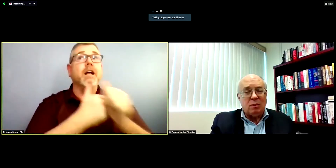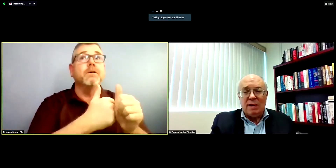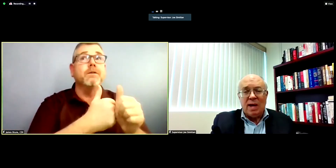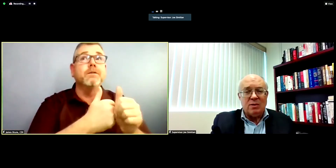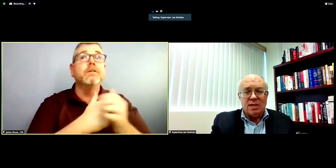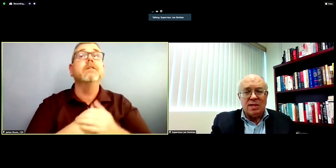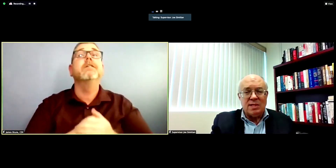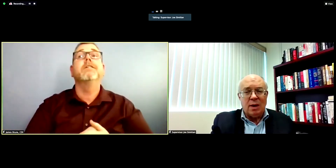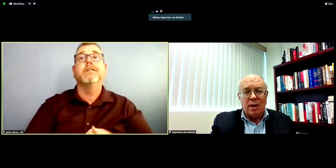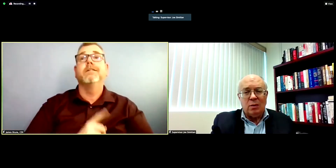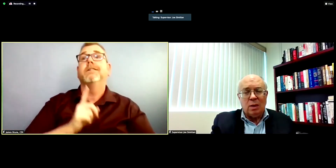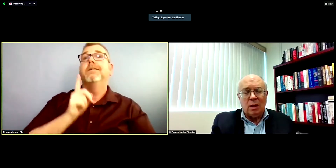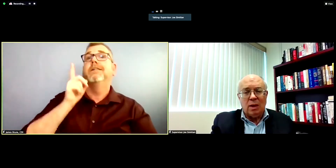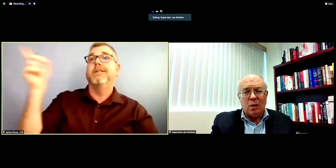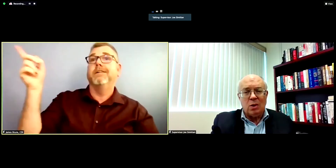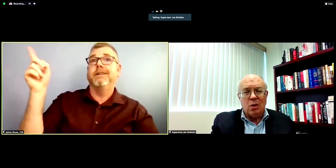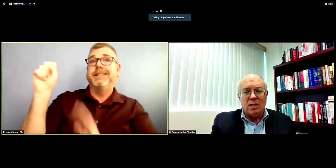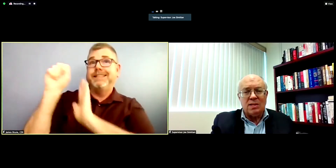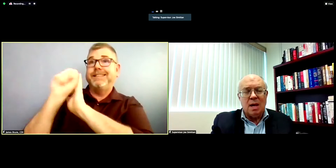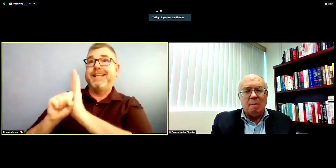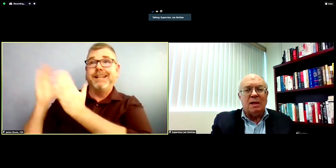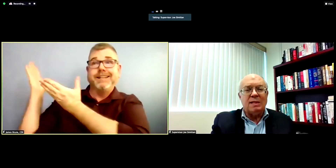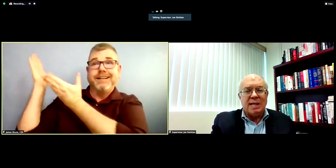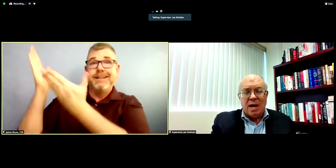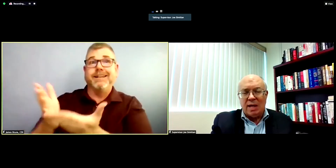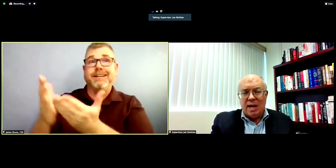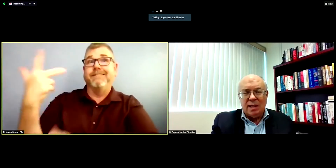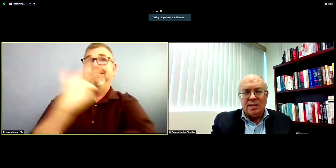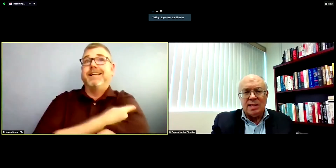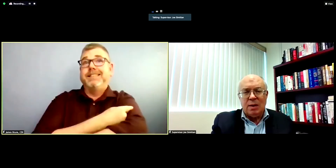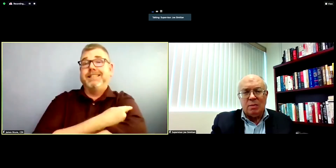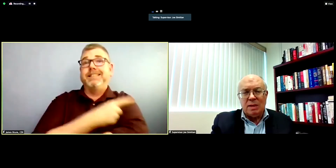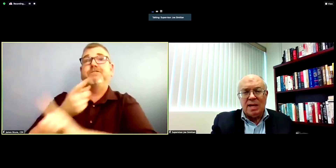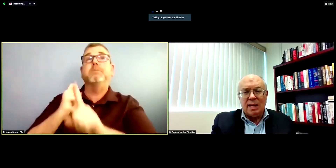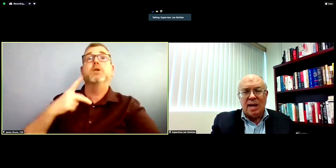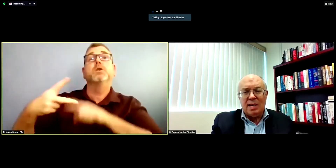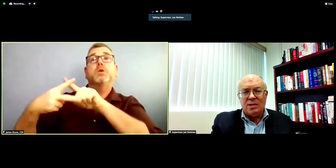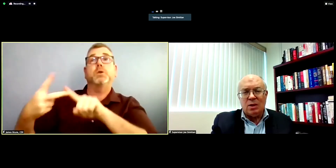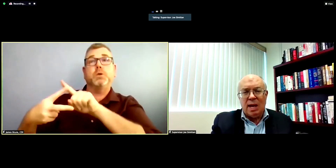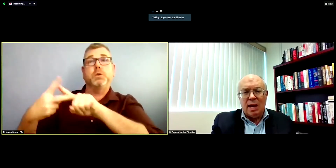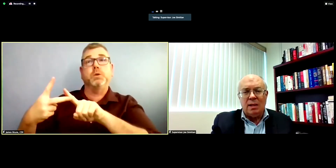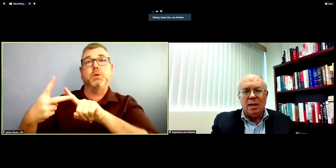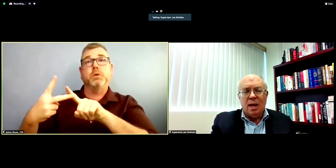providers in this area who are what are known as multi-county entities, that would be Kaiser and